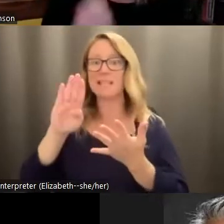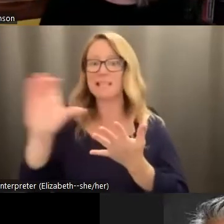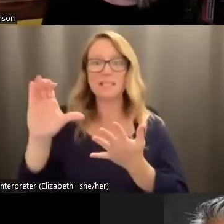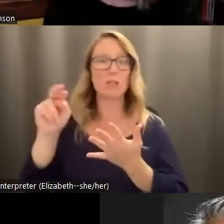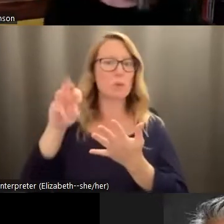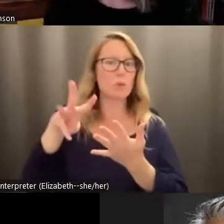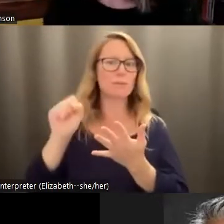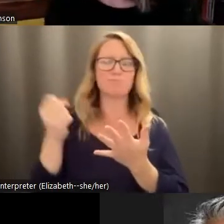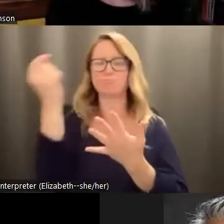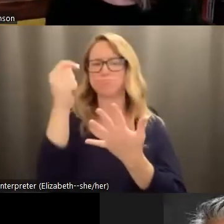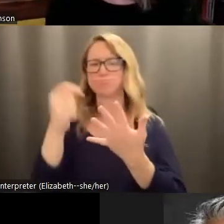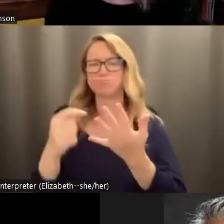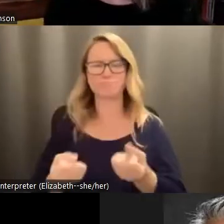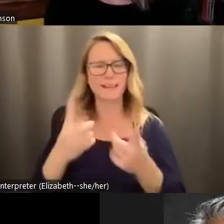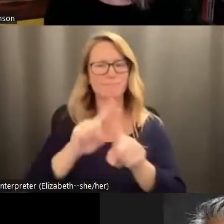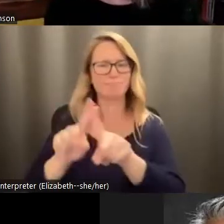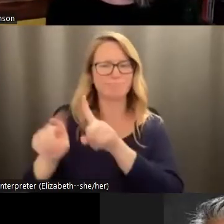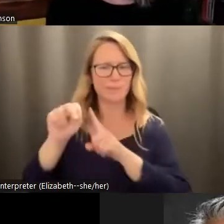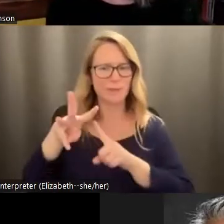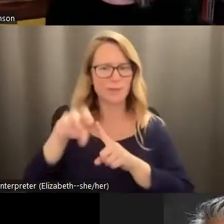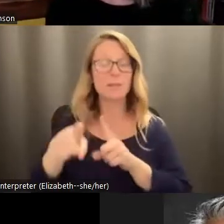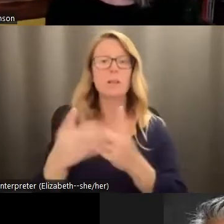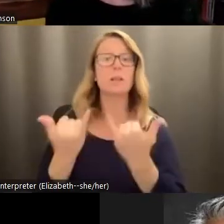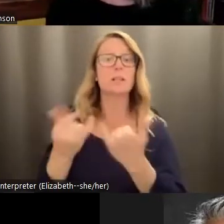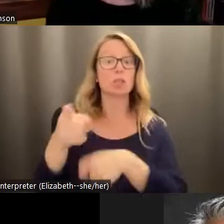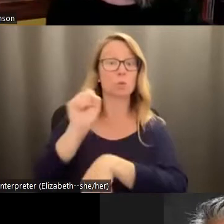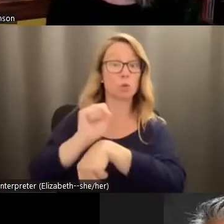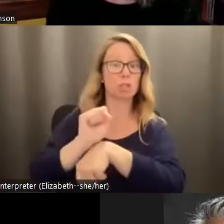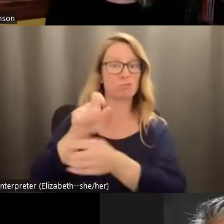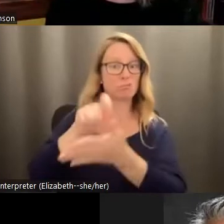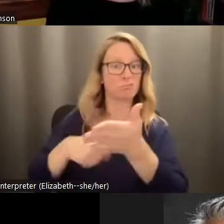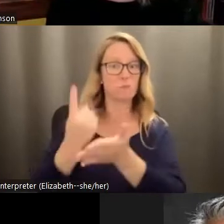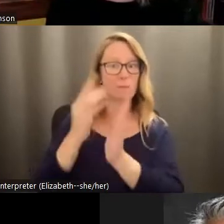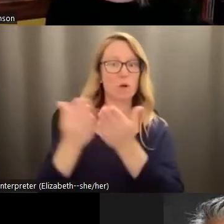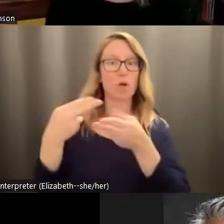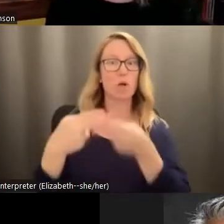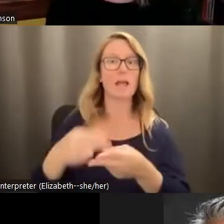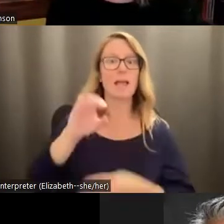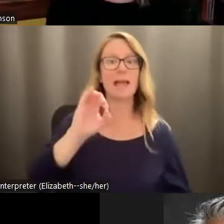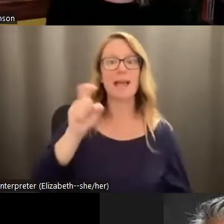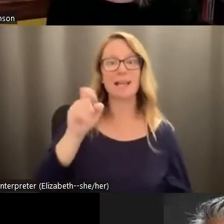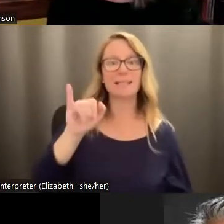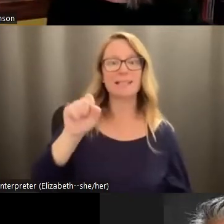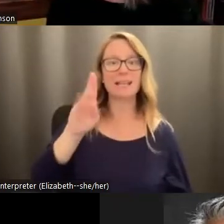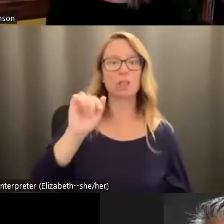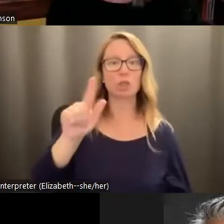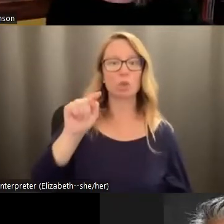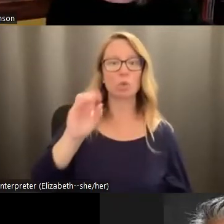outlets. Dr. Atkinson is currently working on a book titled An existential toolkit for the climate crisis, which